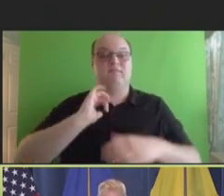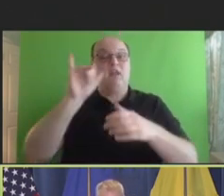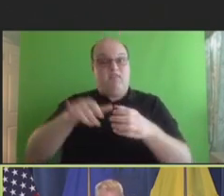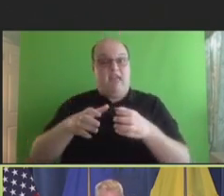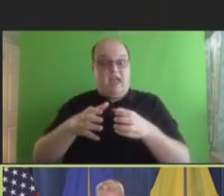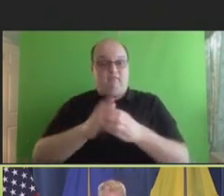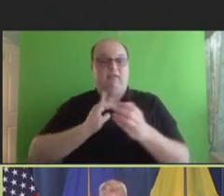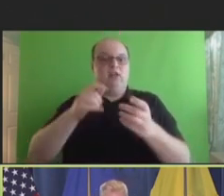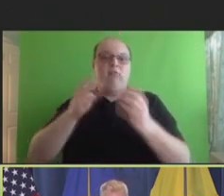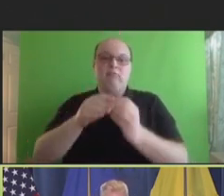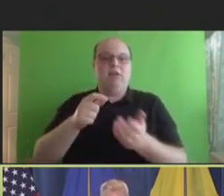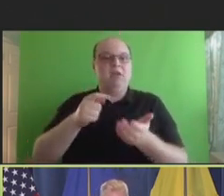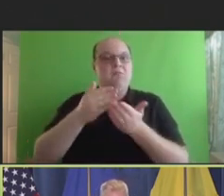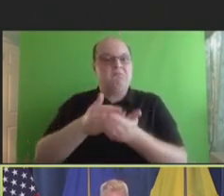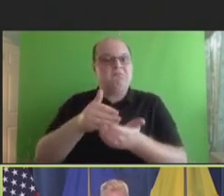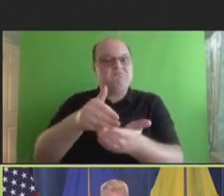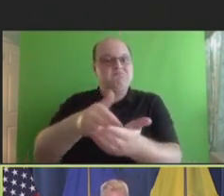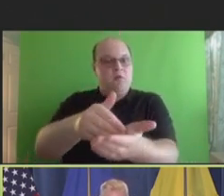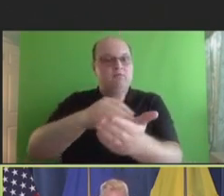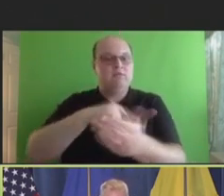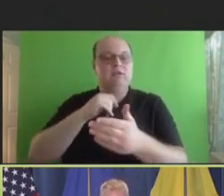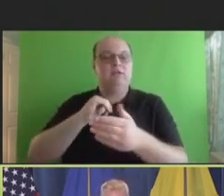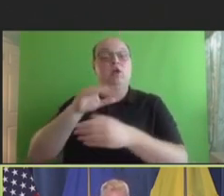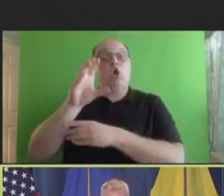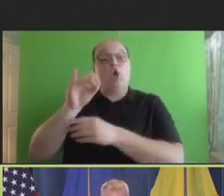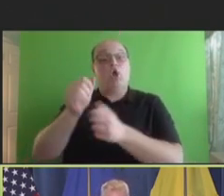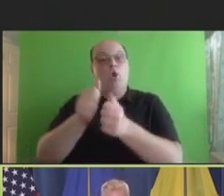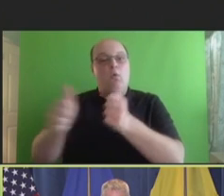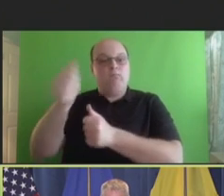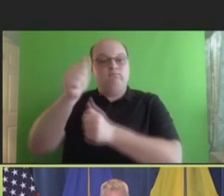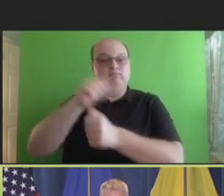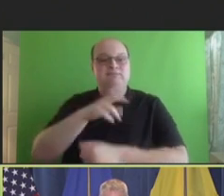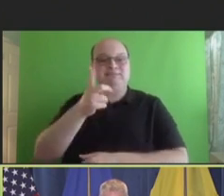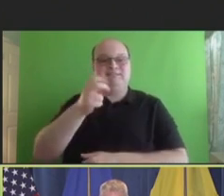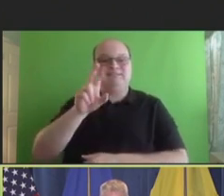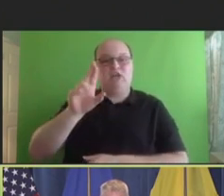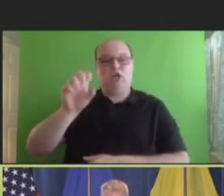regularly, and the co-chairs of the committee, Dr. Stephen Rinderknecht and Dr. Robert Schechter,